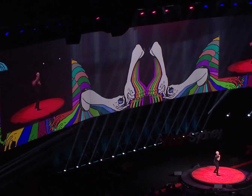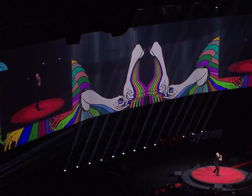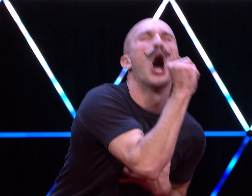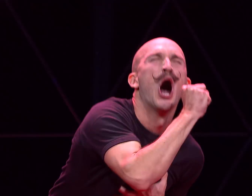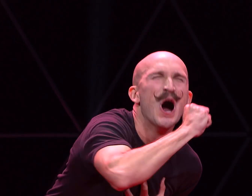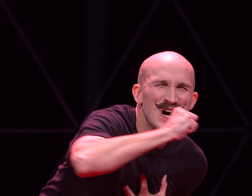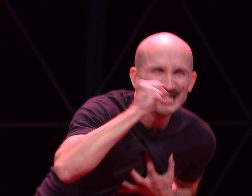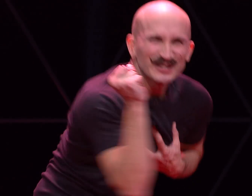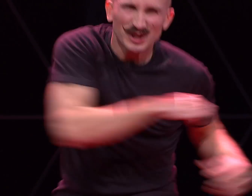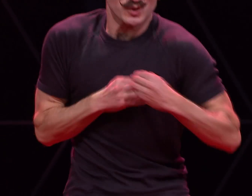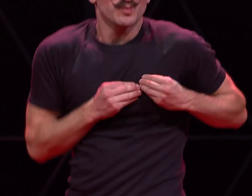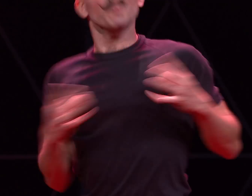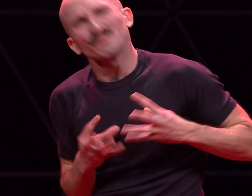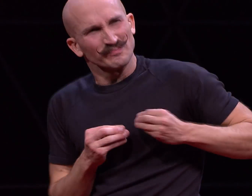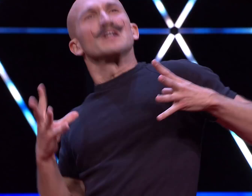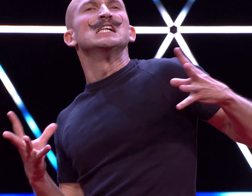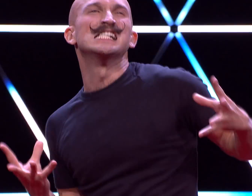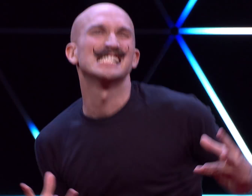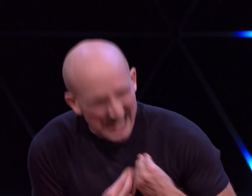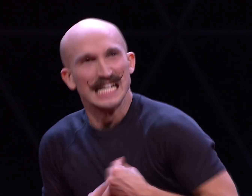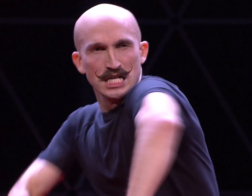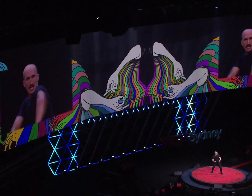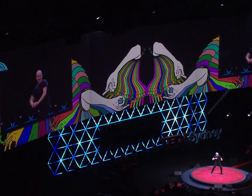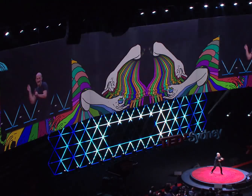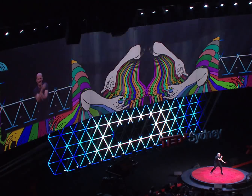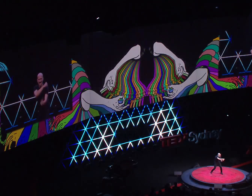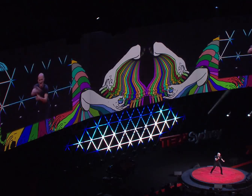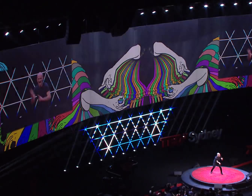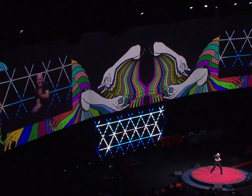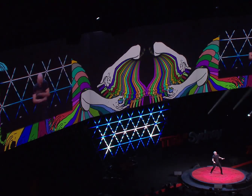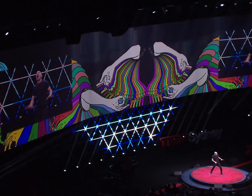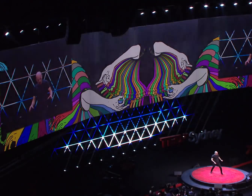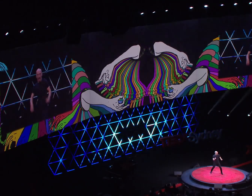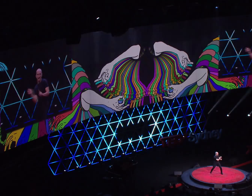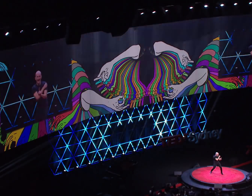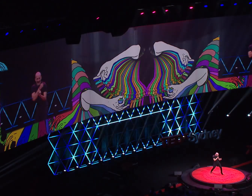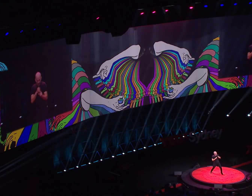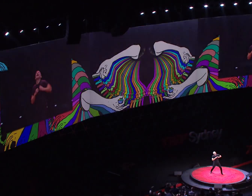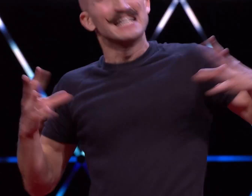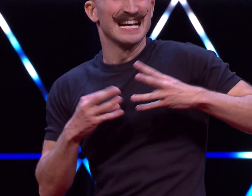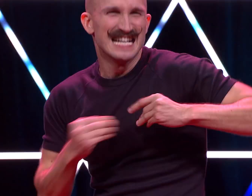Oh baby... Can't do this to me baby